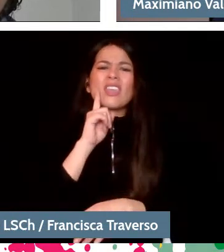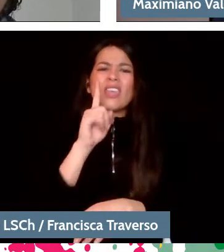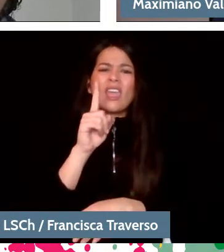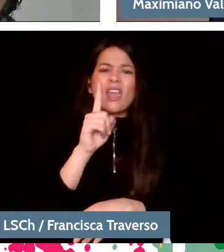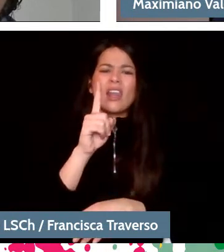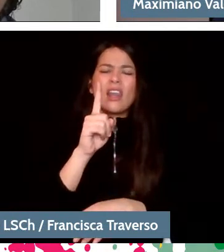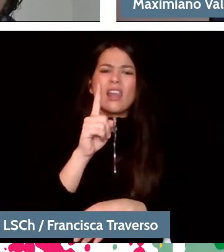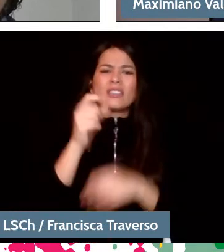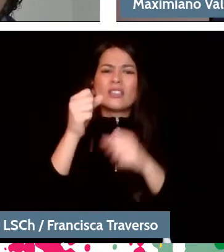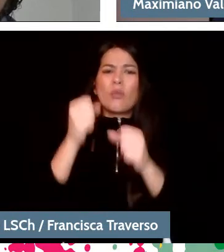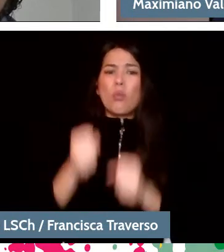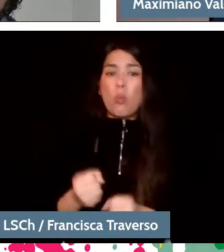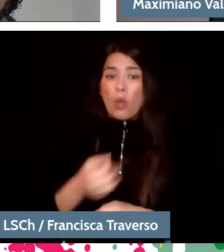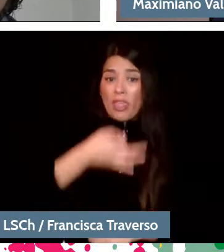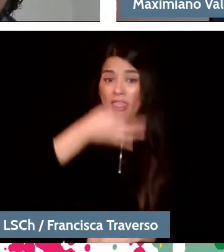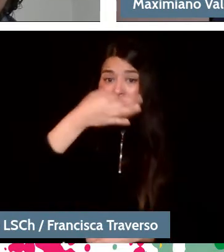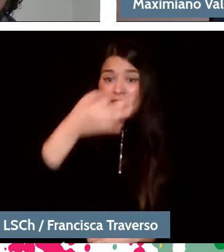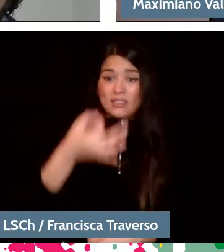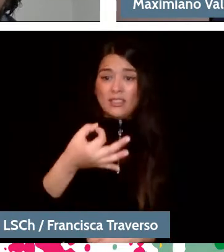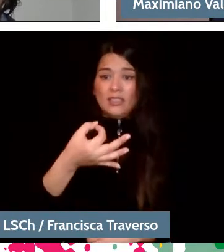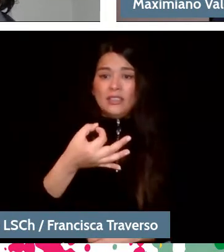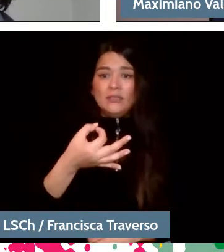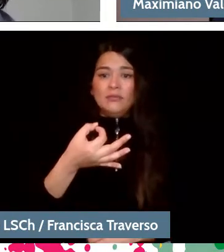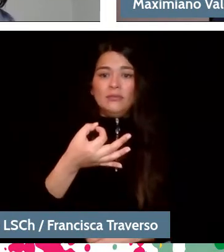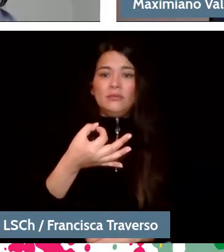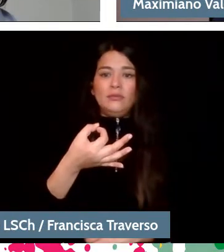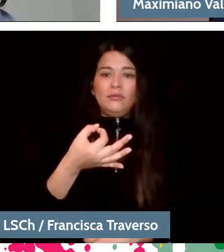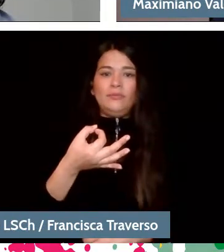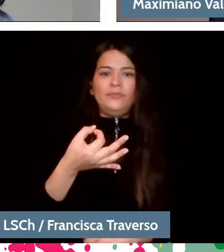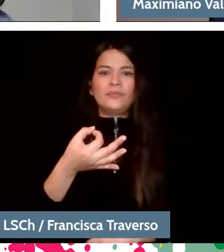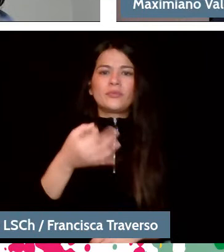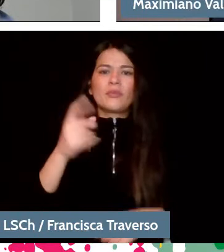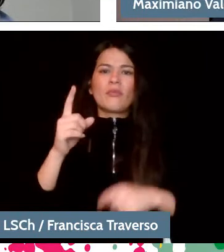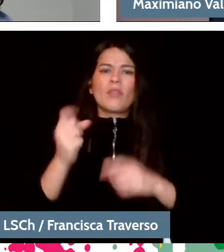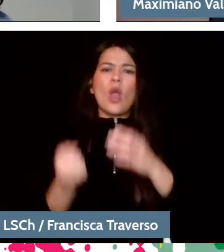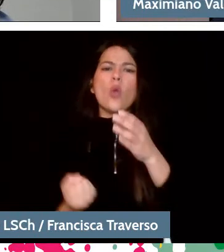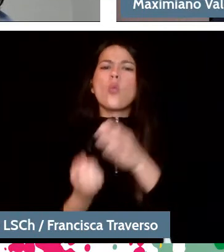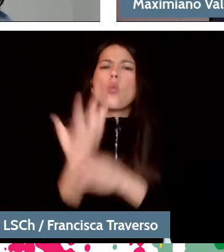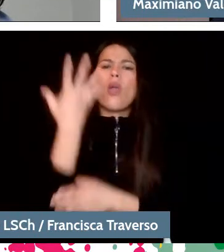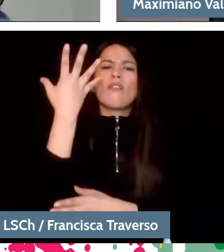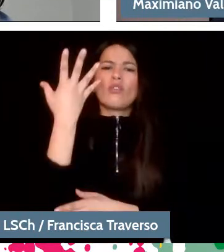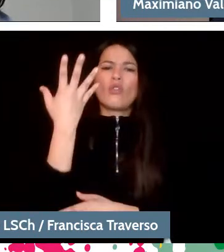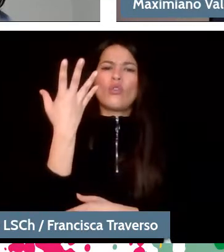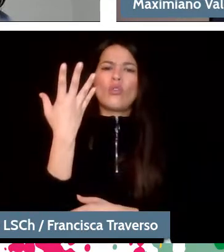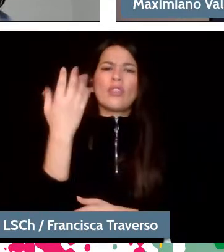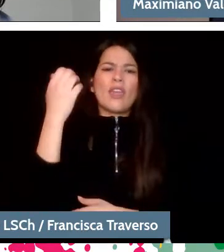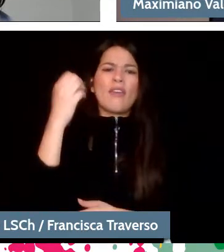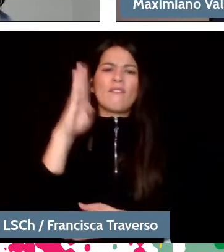who is someone who can say something new or not in Beethoven's symphony. There's the point.